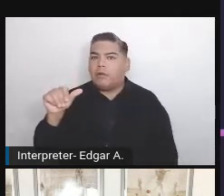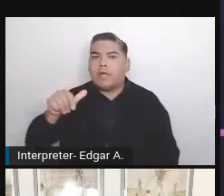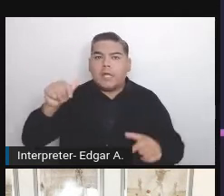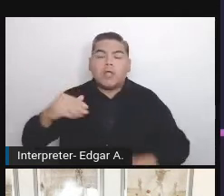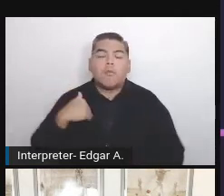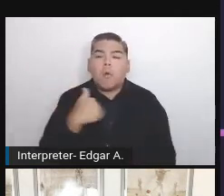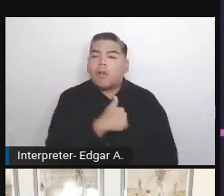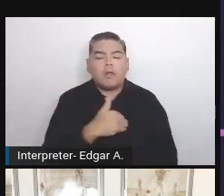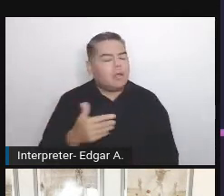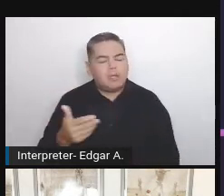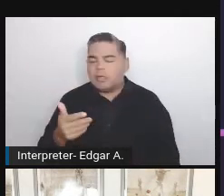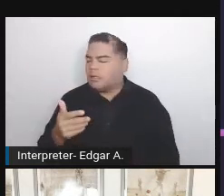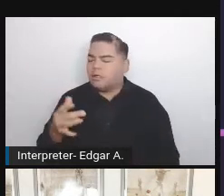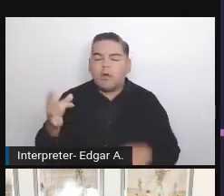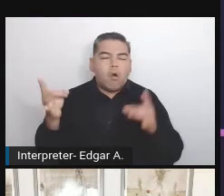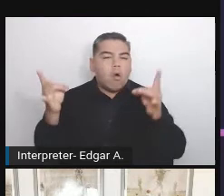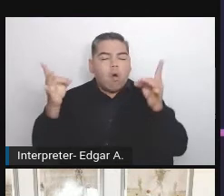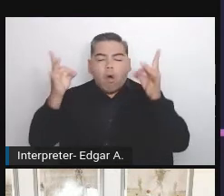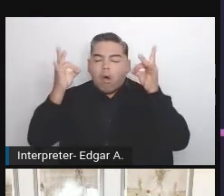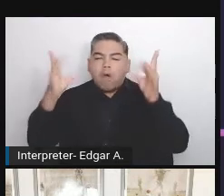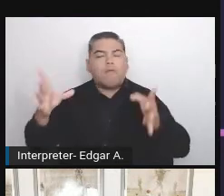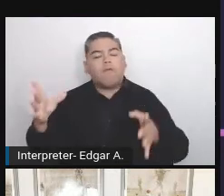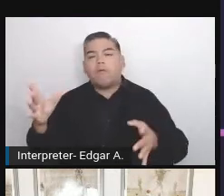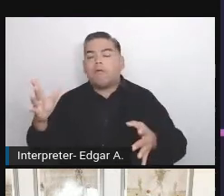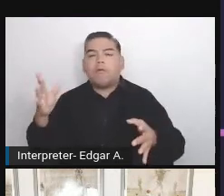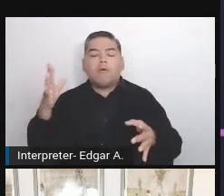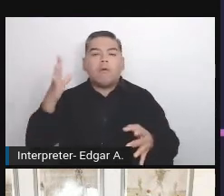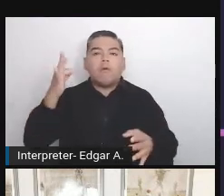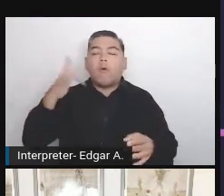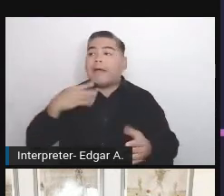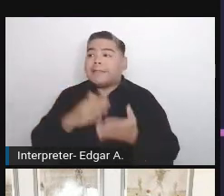It's a horrible experience and it really, really opened my eyes,